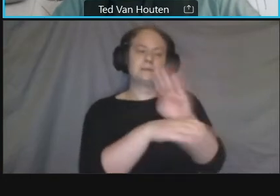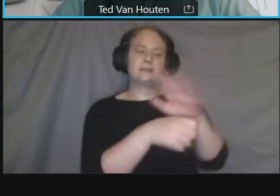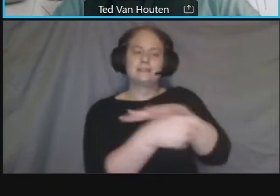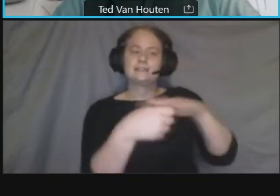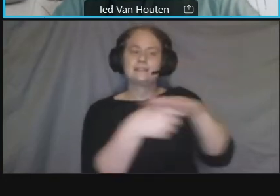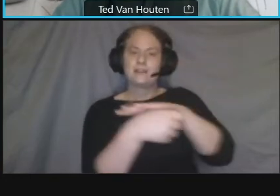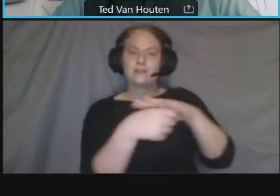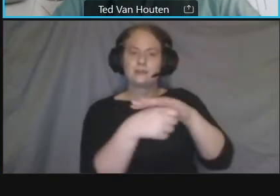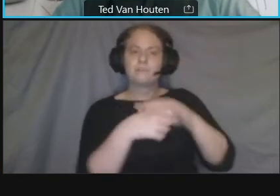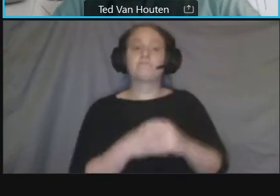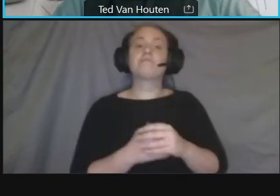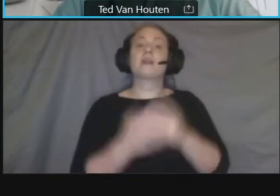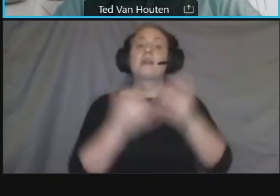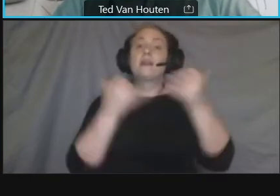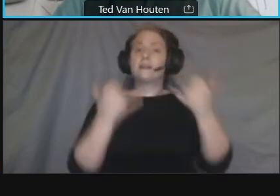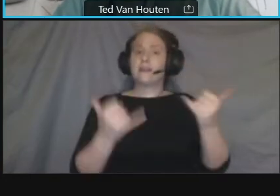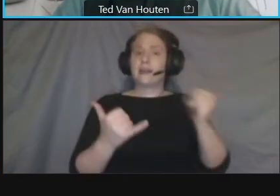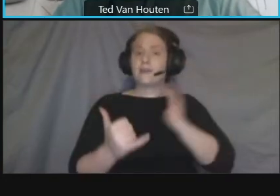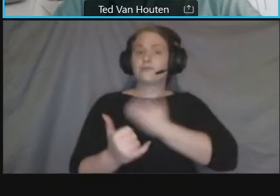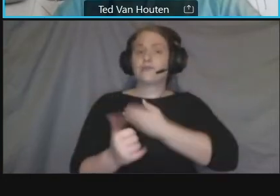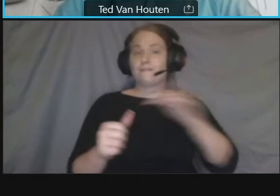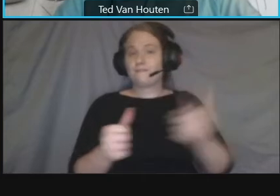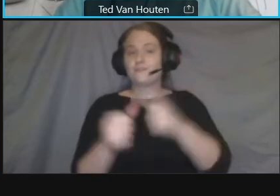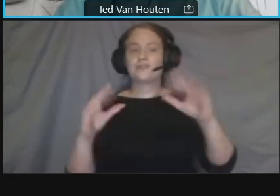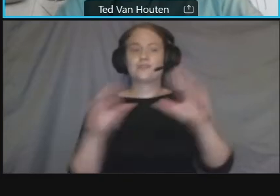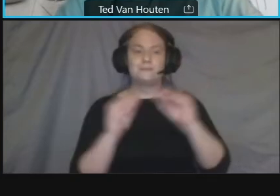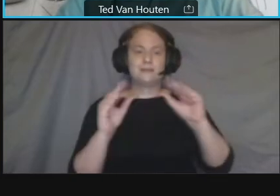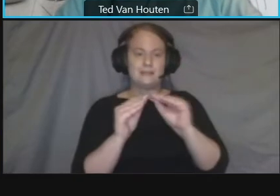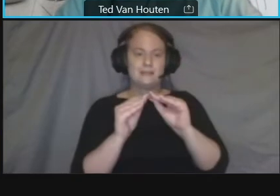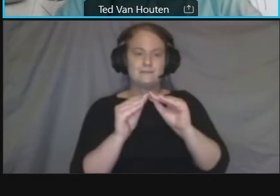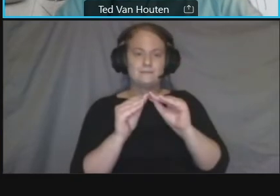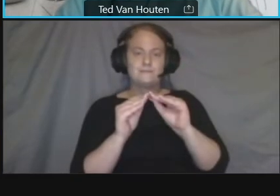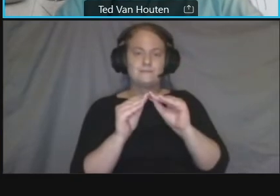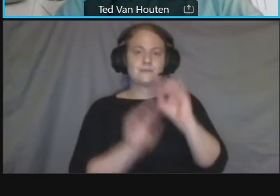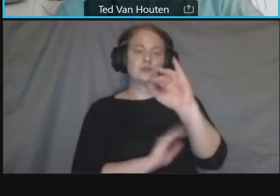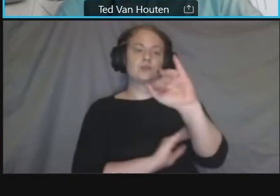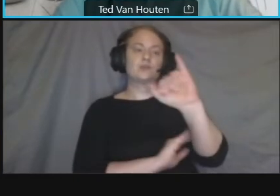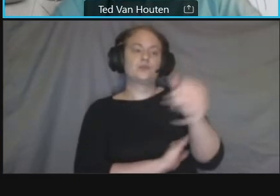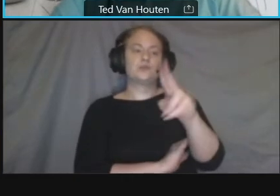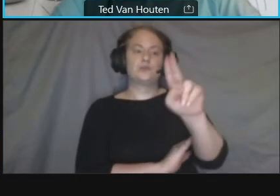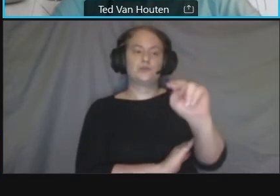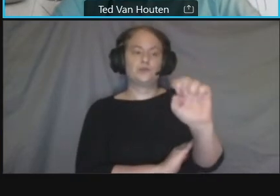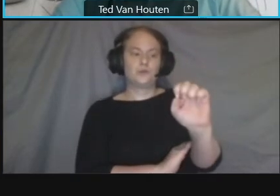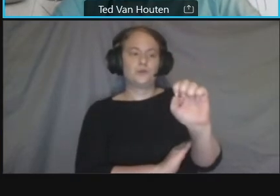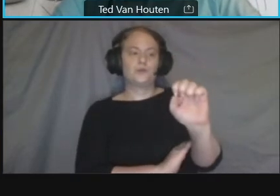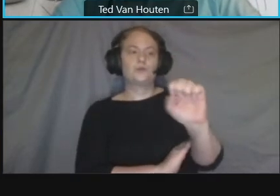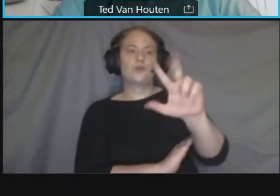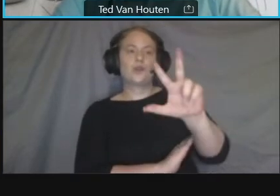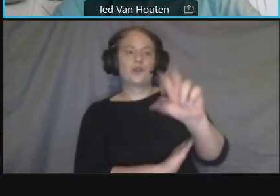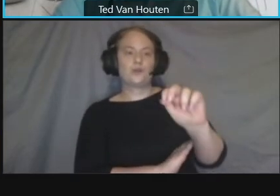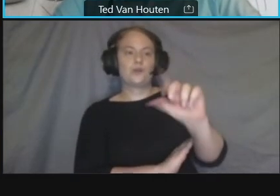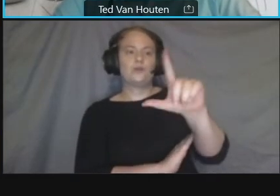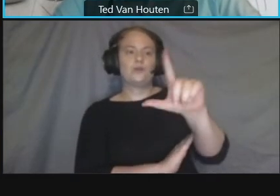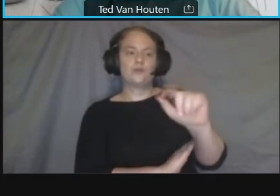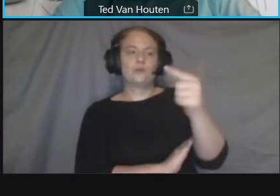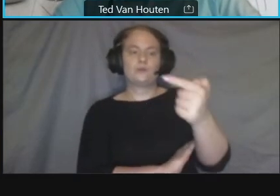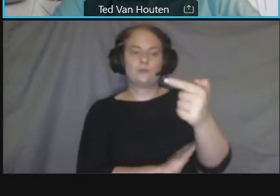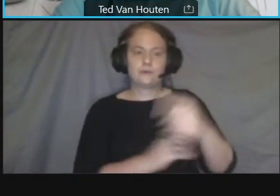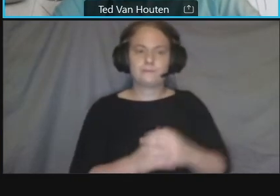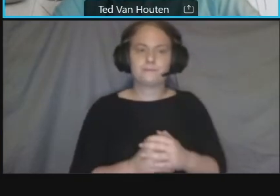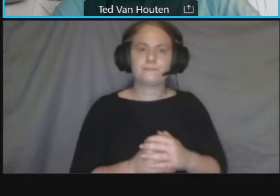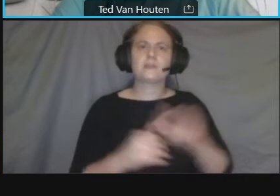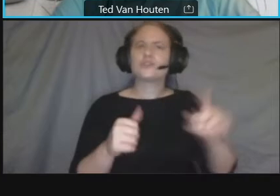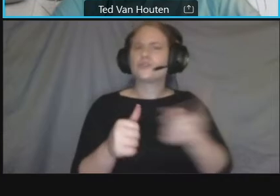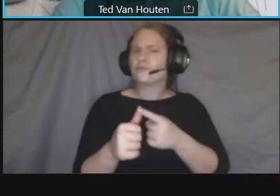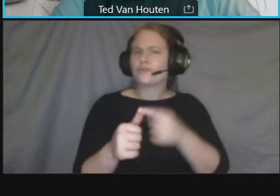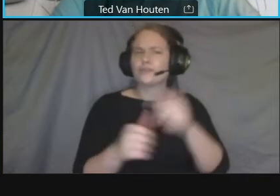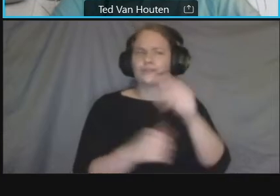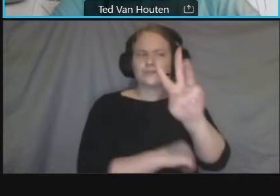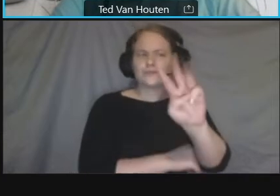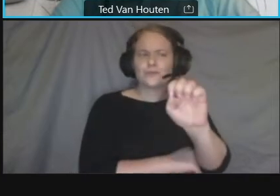um so again webex logistics um so um i think some of us have attended a lot of these virtual public